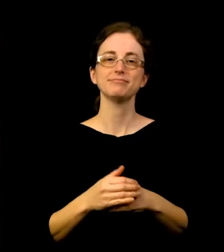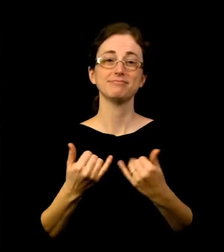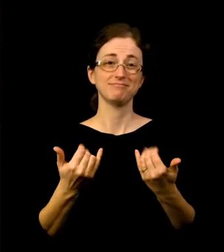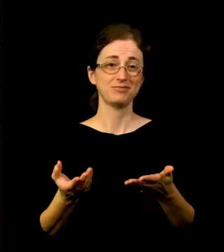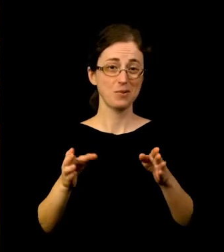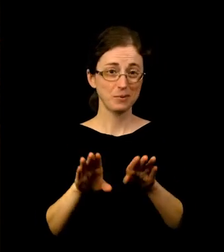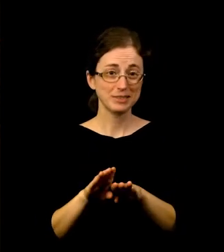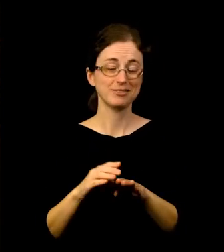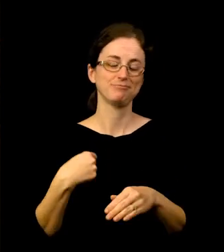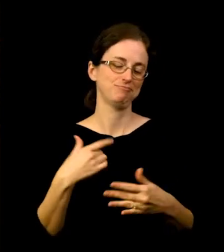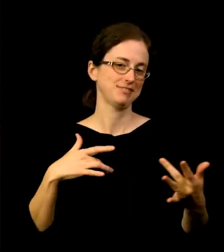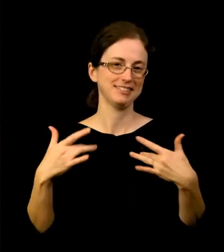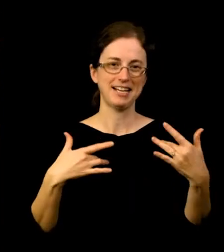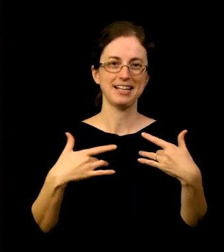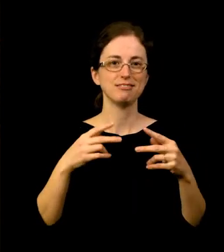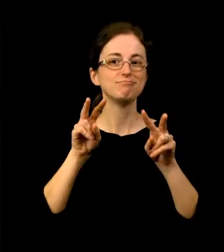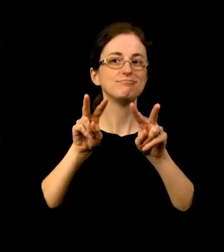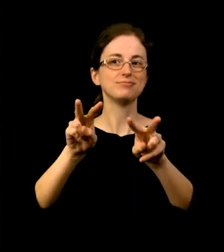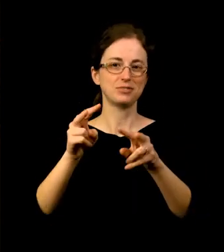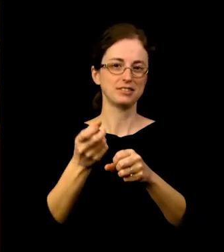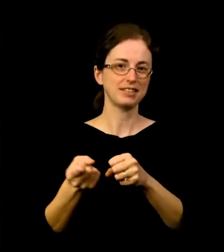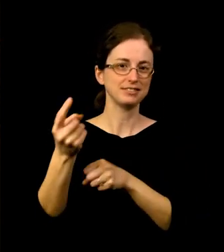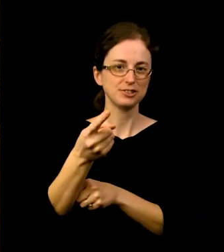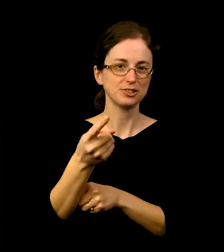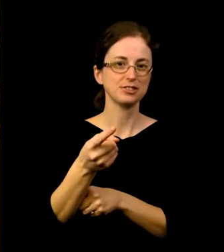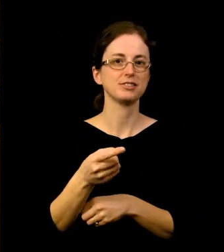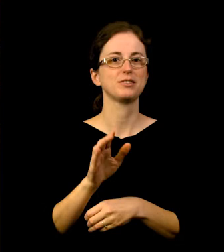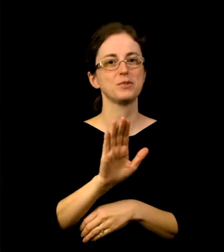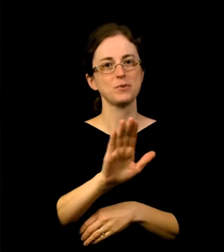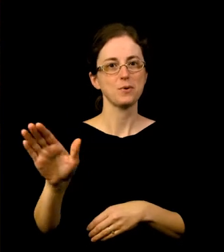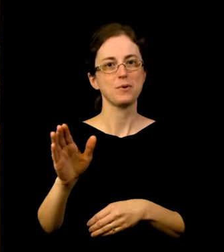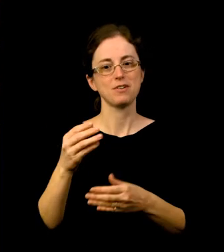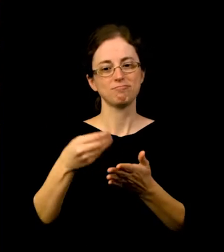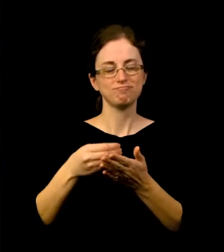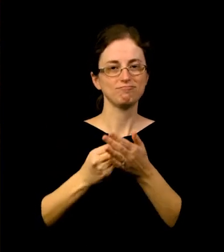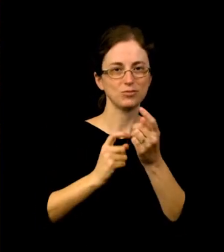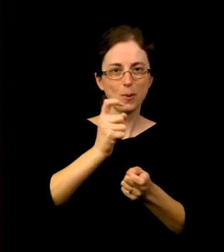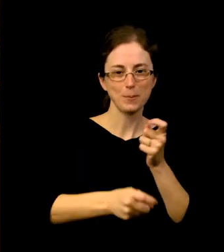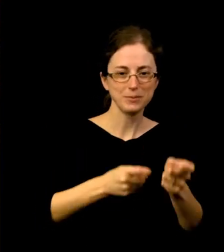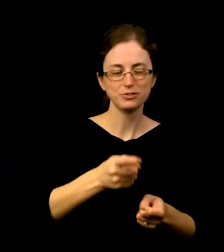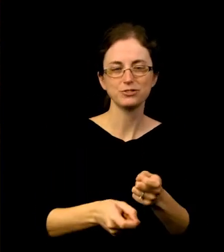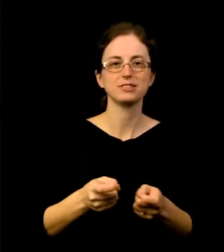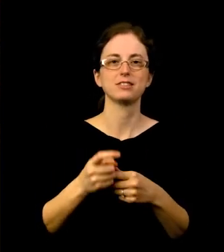directly impact the health and vitality of our region. While it was a difficult year in many ways, we remain